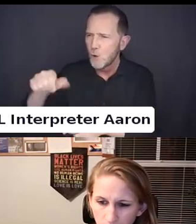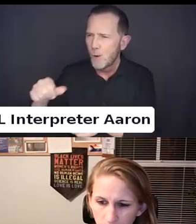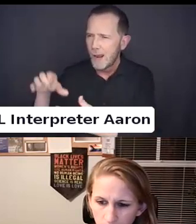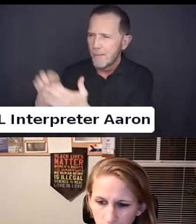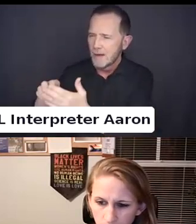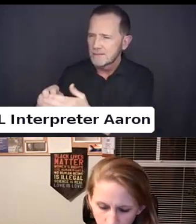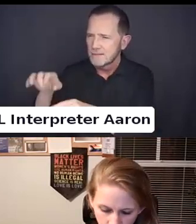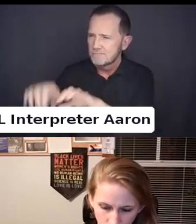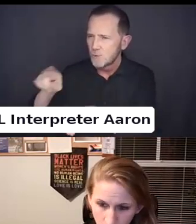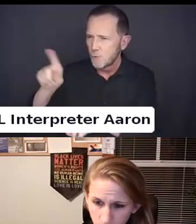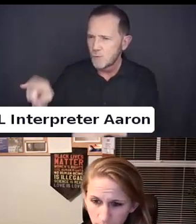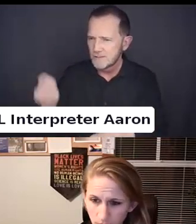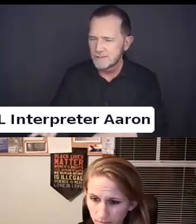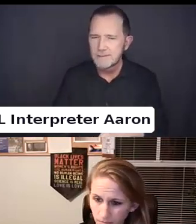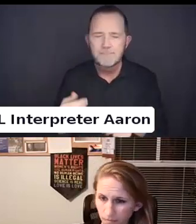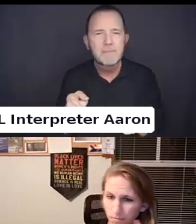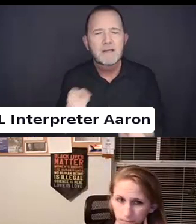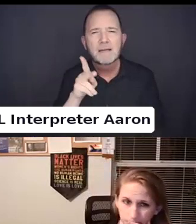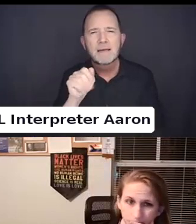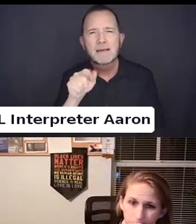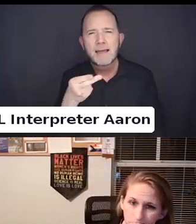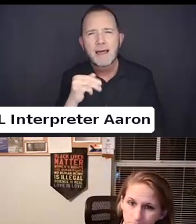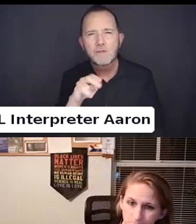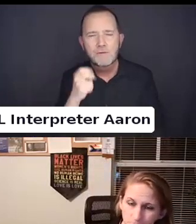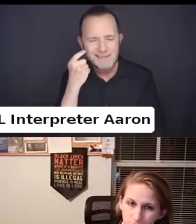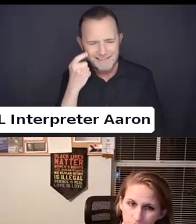As Catherine is kind of sad.